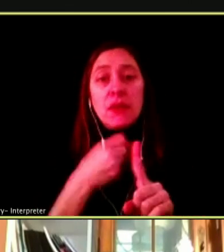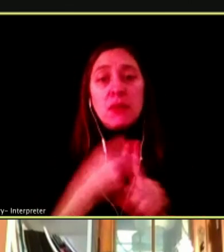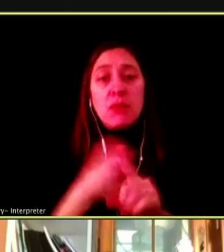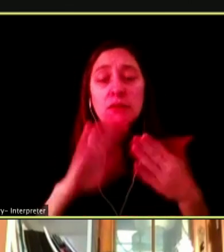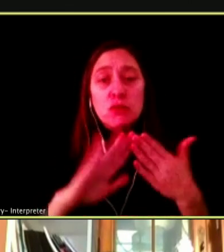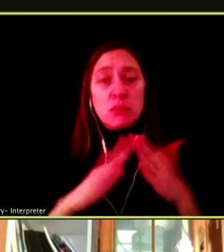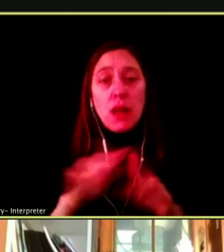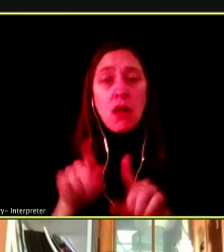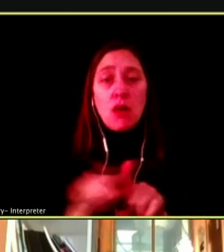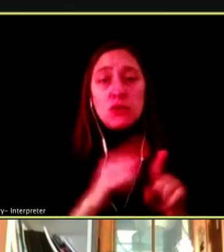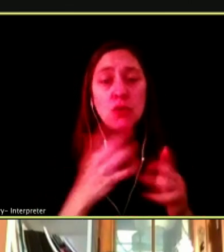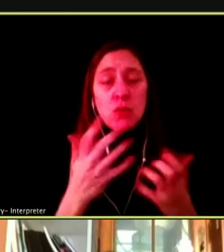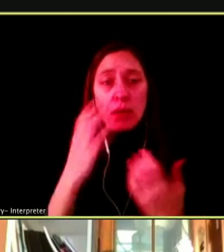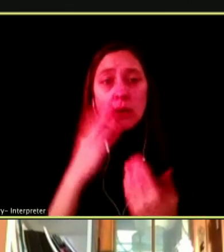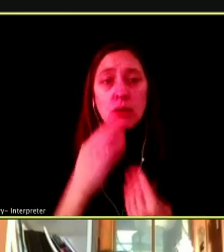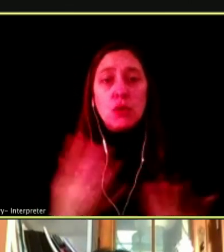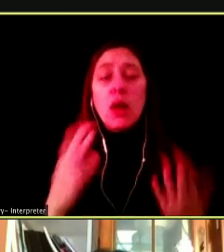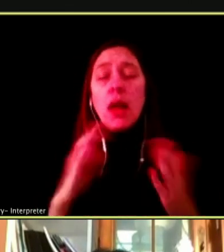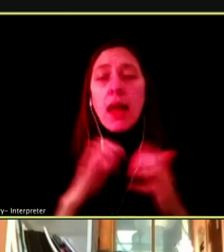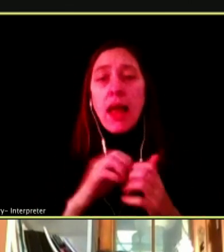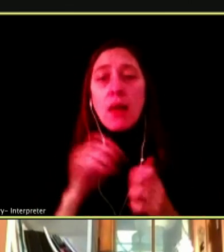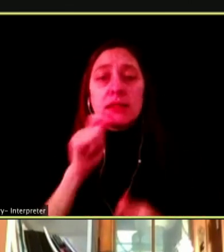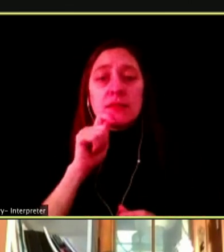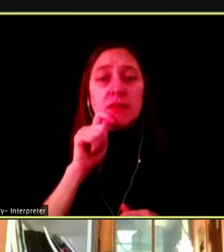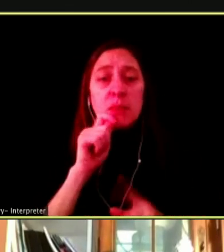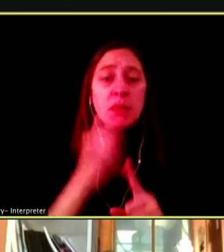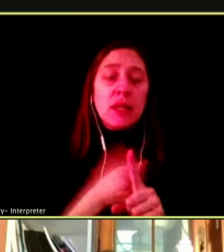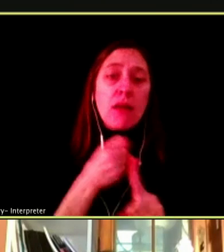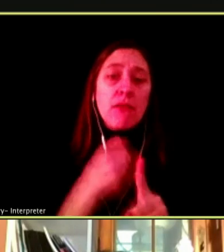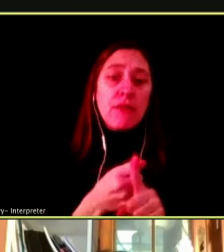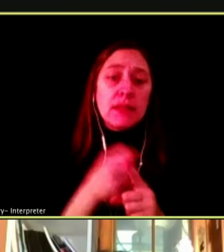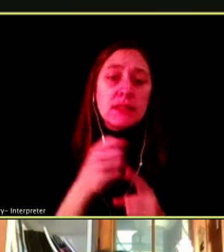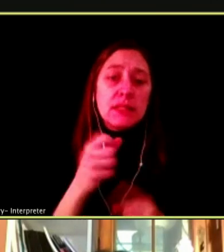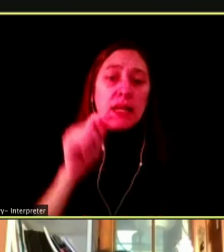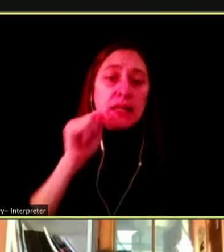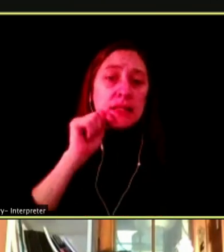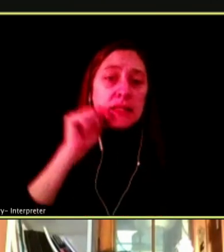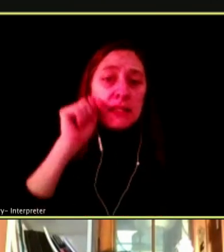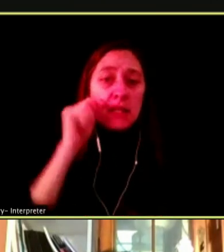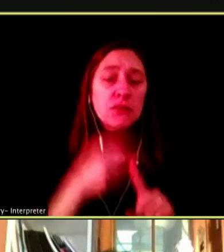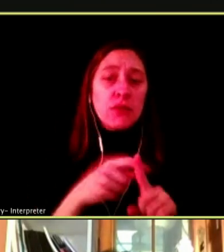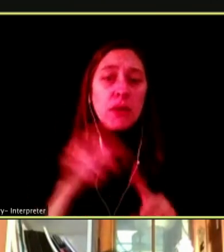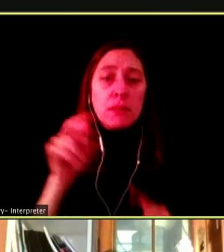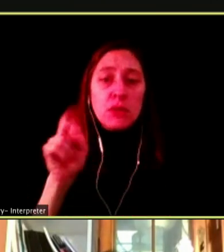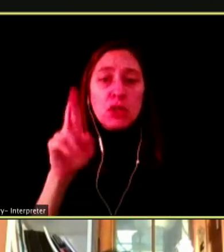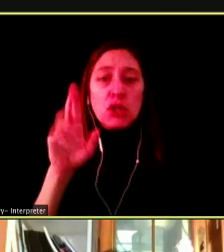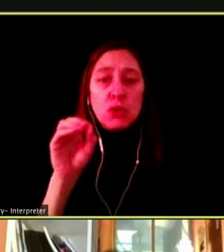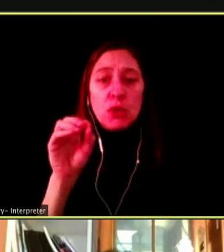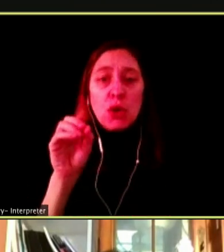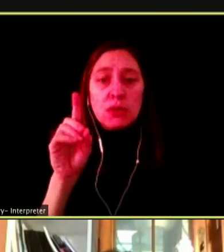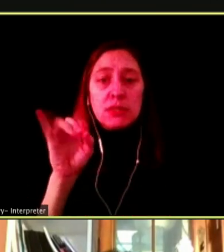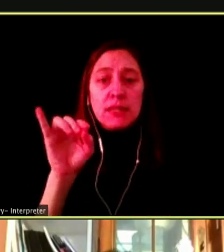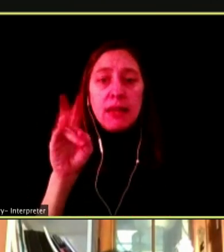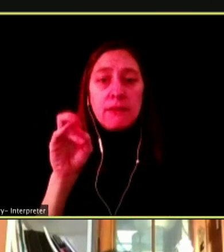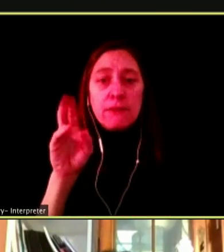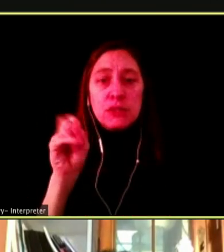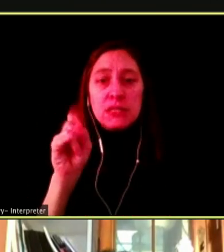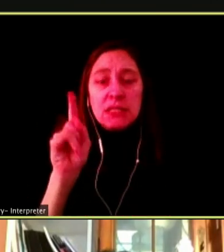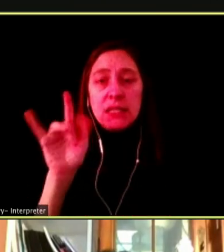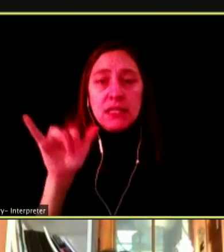HOW HAS VAPING AFFECTED TEENAGERS OF NEURAL DIVERSITY? OR POTENTIALLY THAN OTHER STUDENTS?